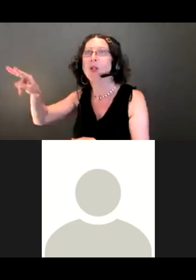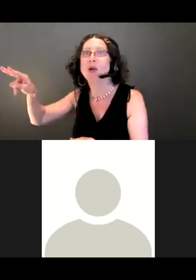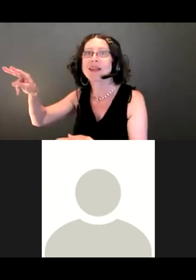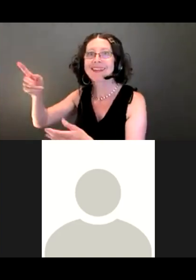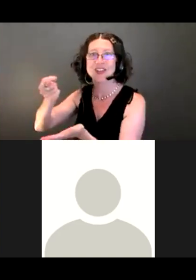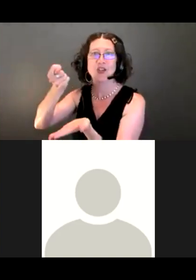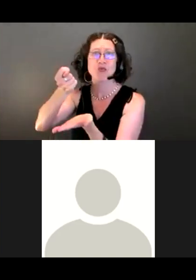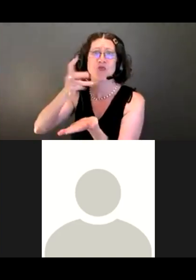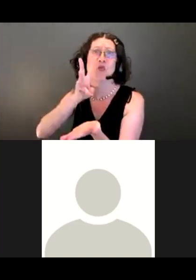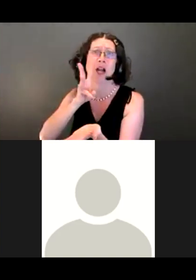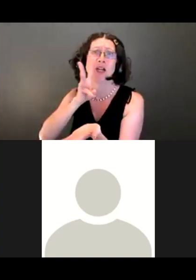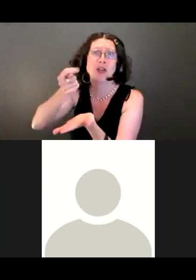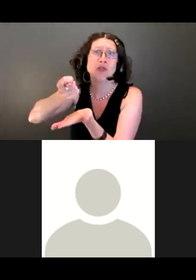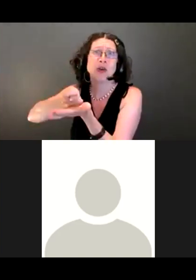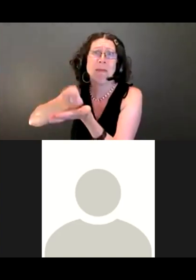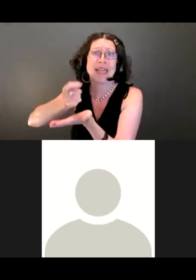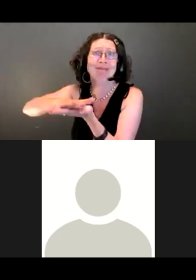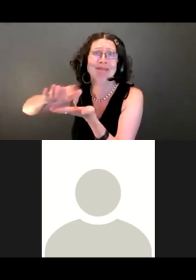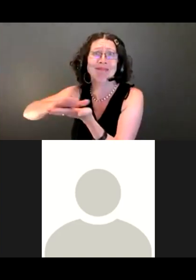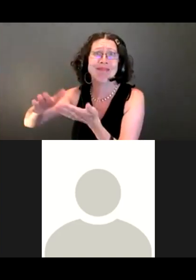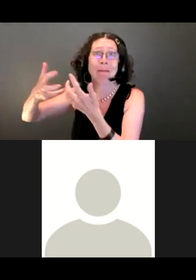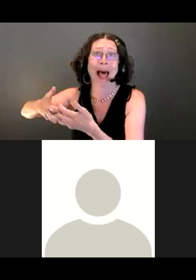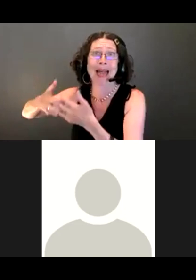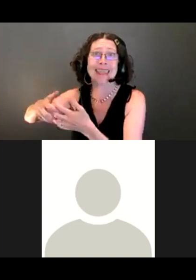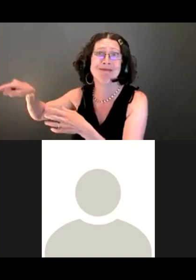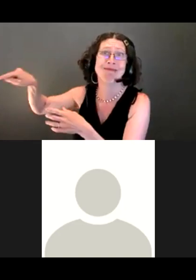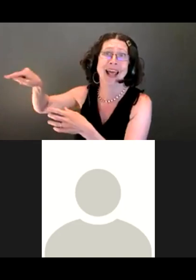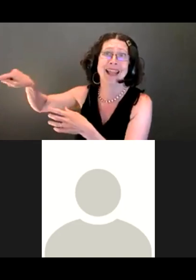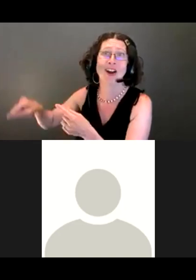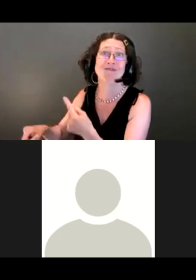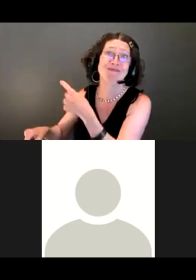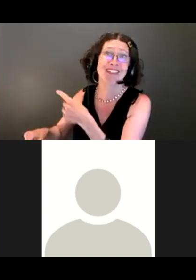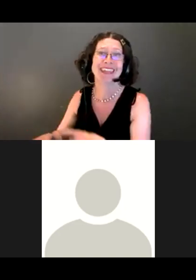plant. So that's who we are.